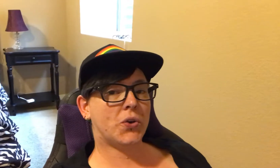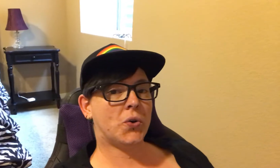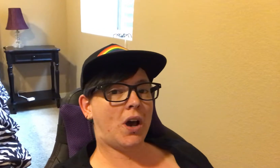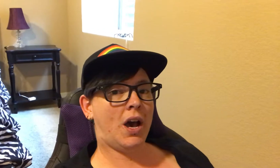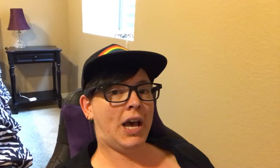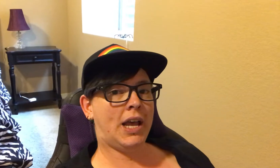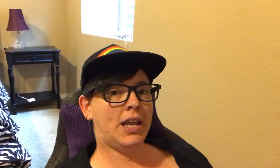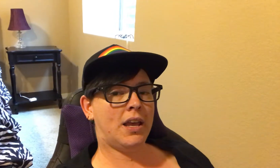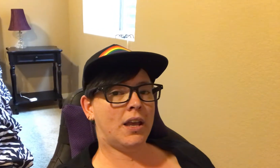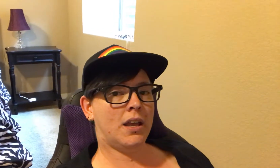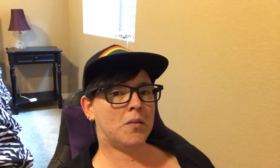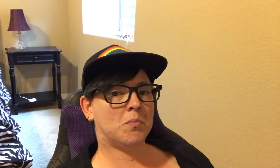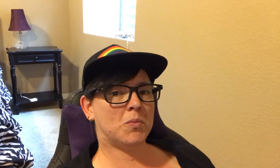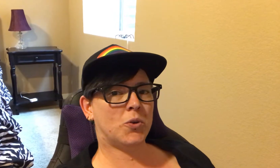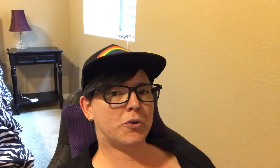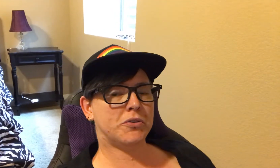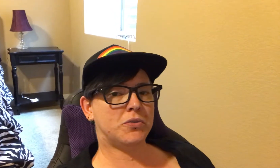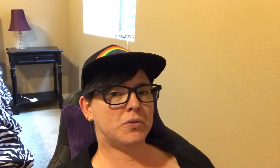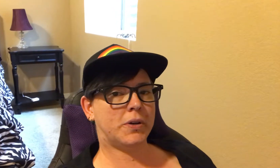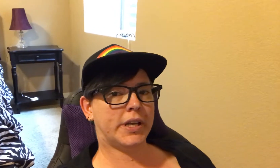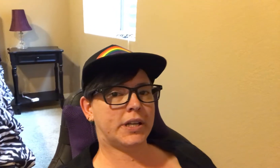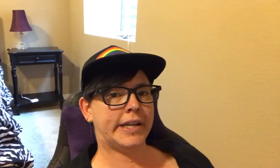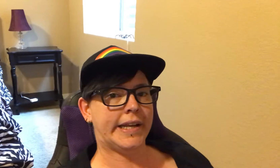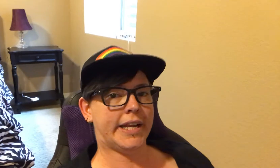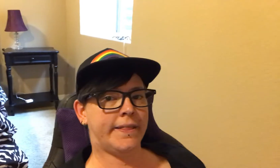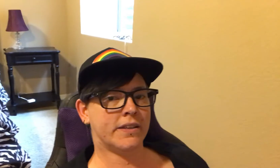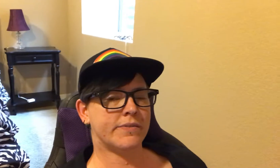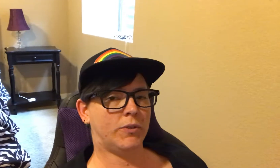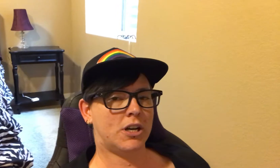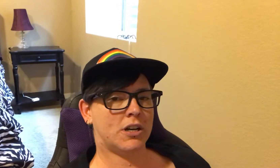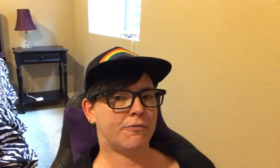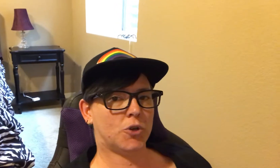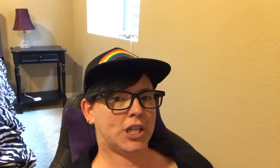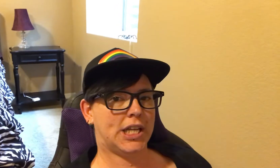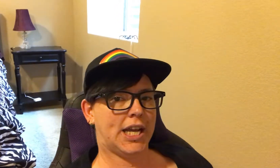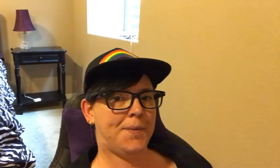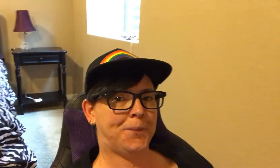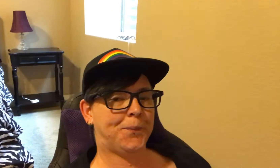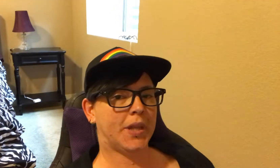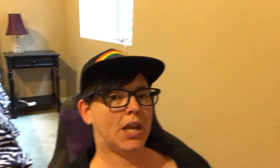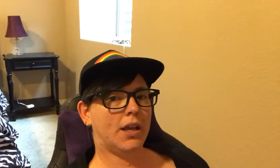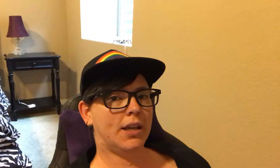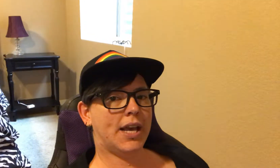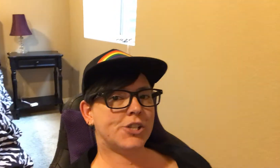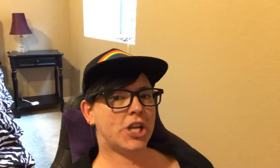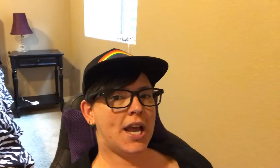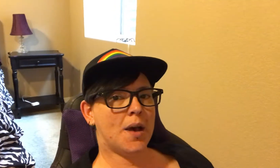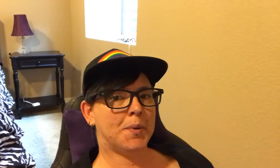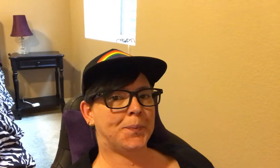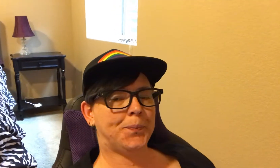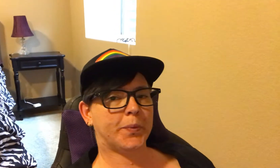So I am going to go ahead and end this vlog for the day, and catch a nap.